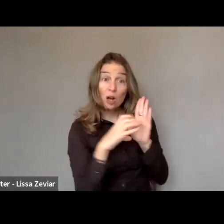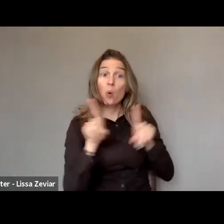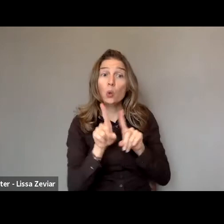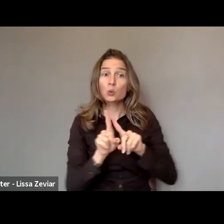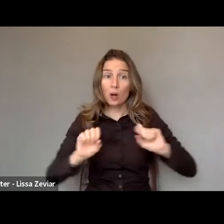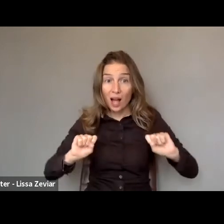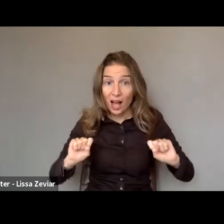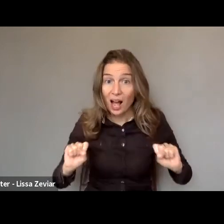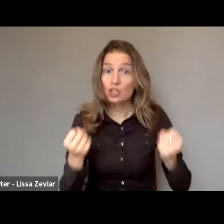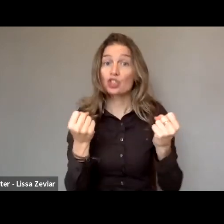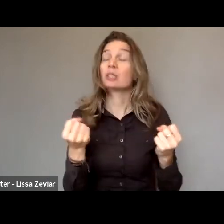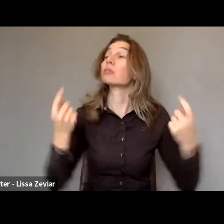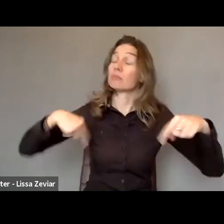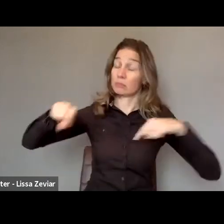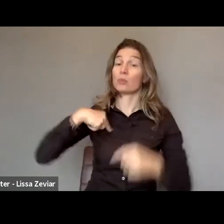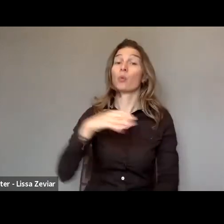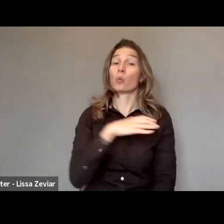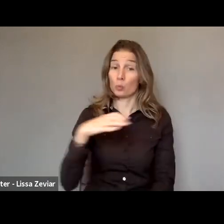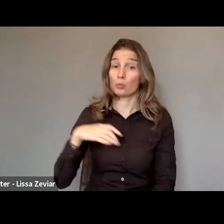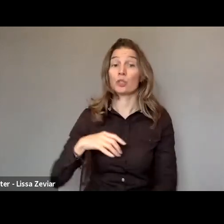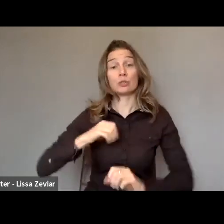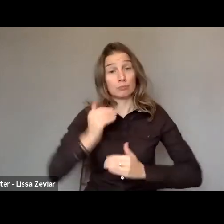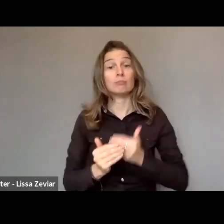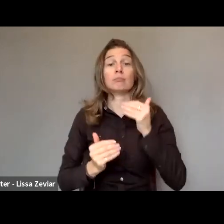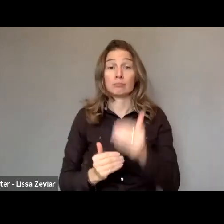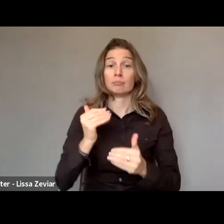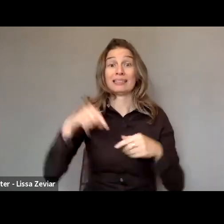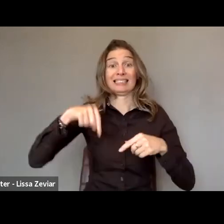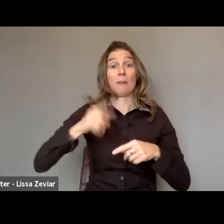as the Commission, are going to do in this mandate to combat violence.